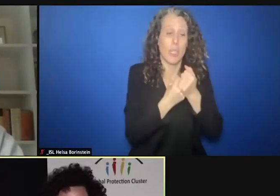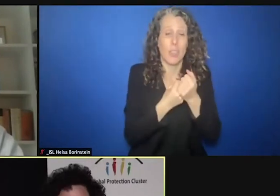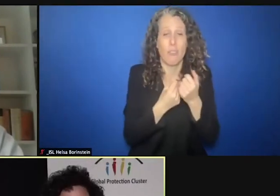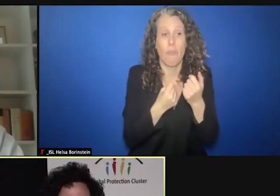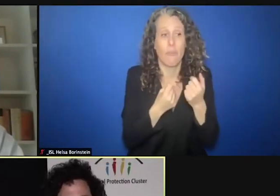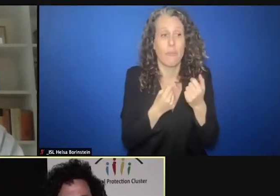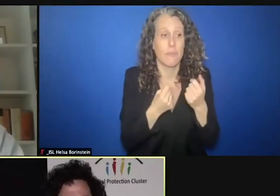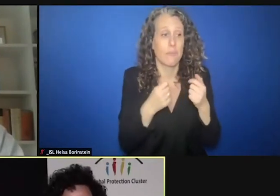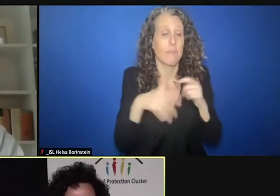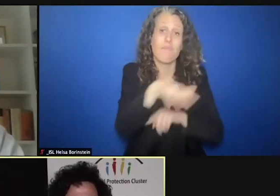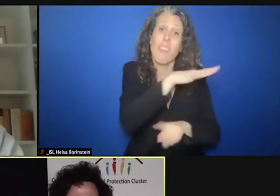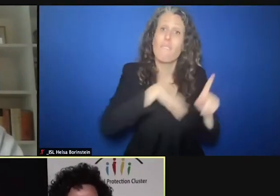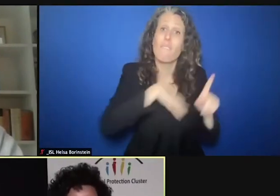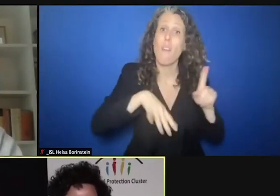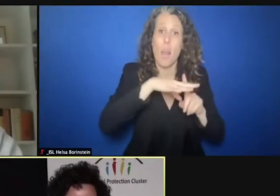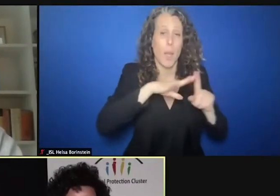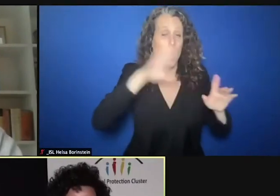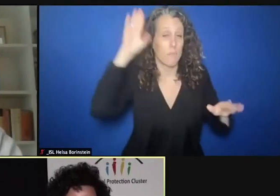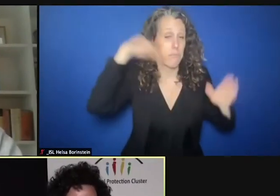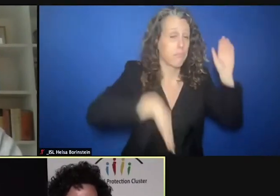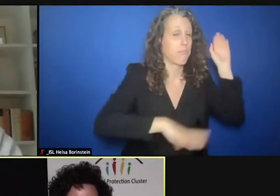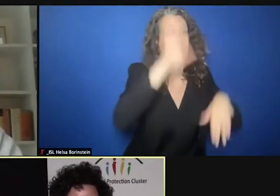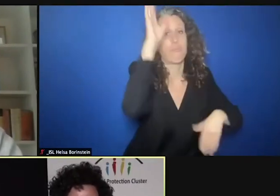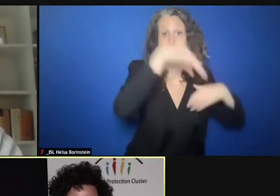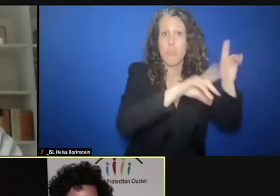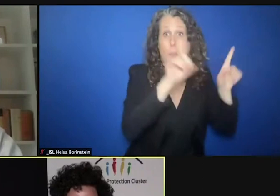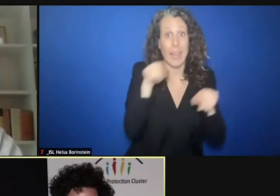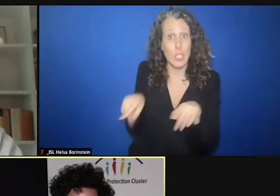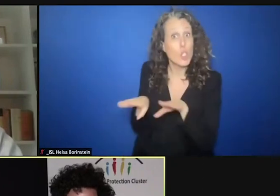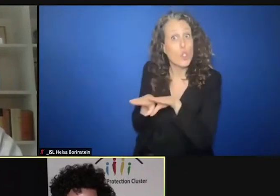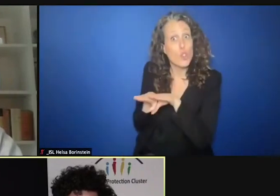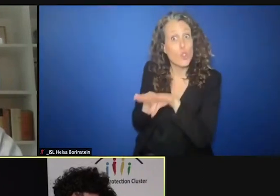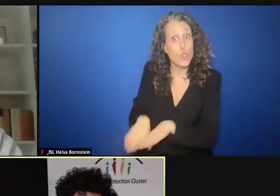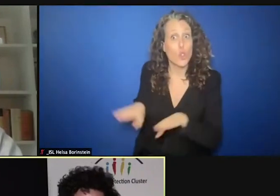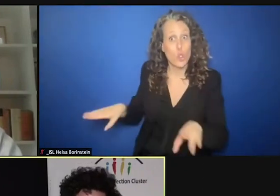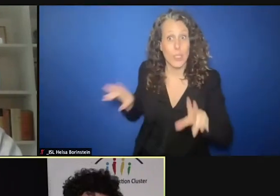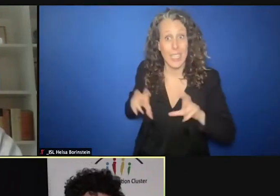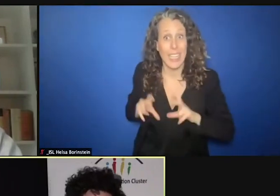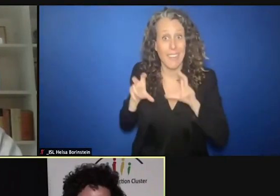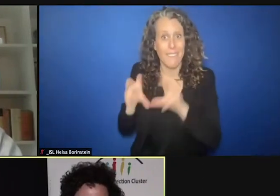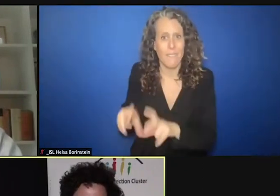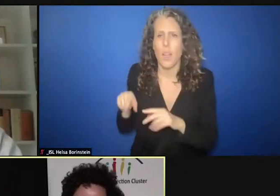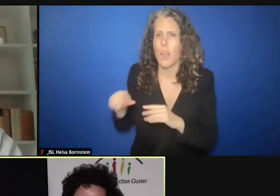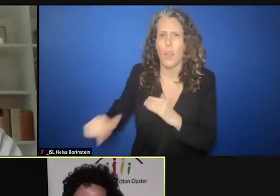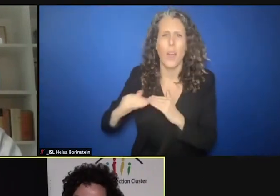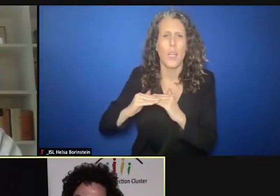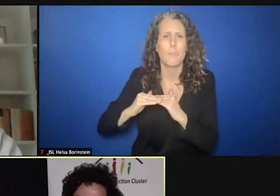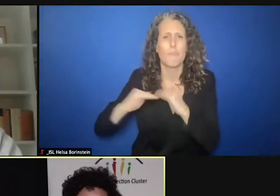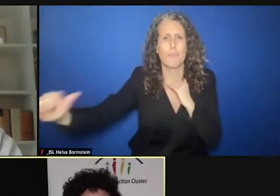environment, investing in children is the soundest thing, the most solid